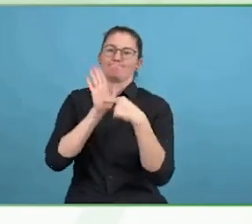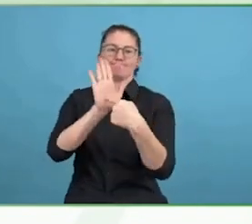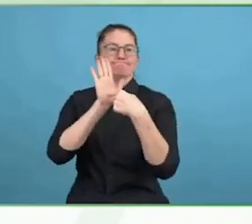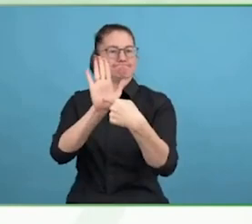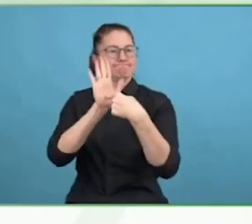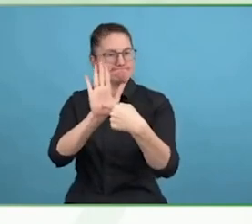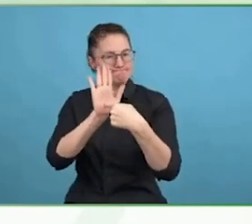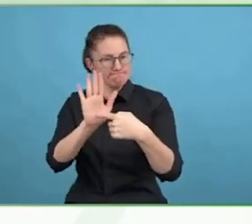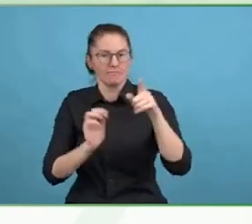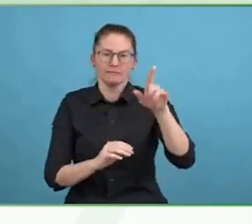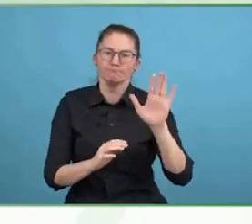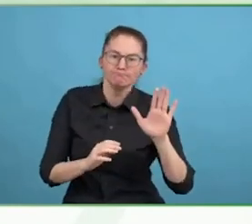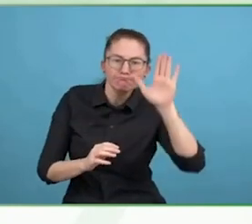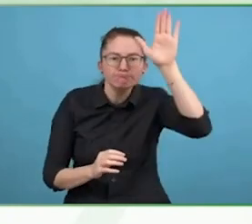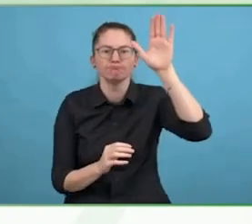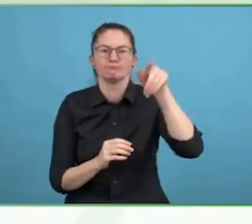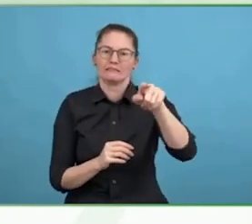disappearing into the abyss. I am here.